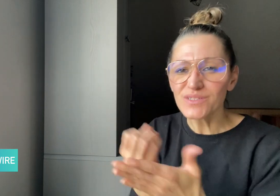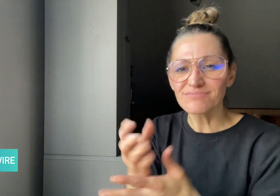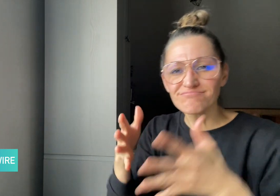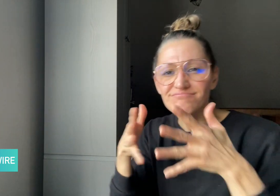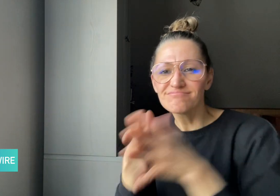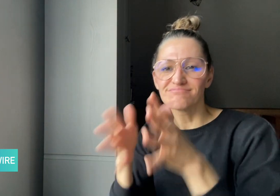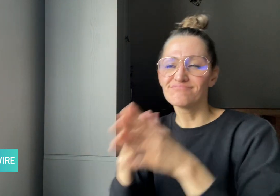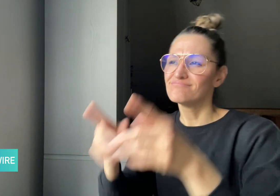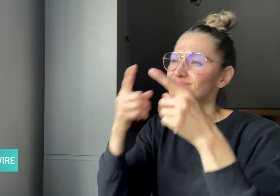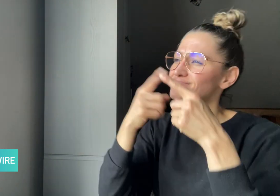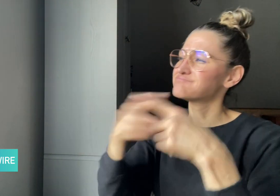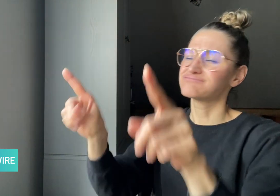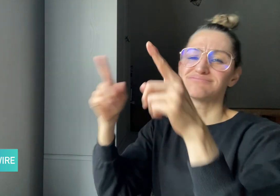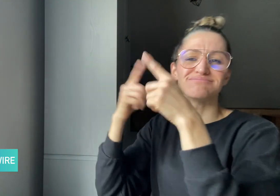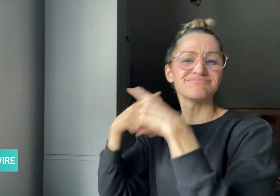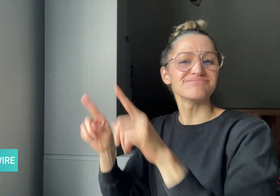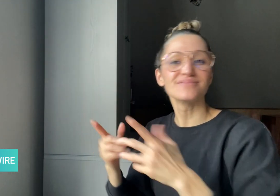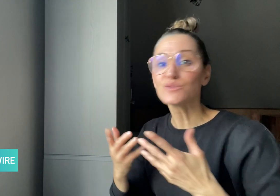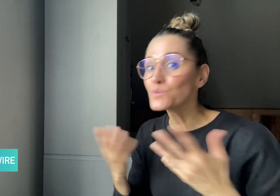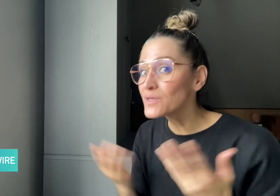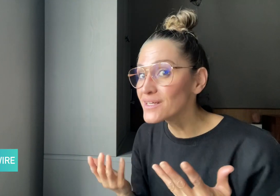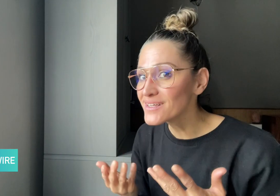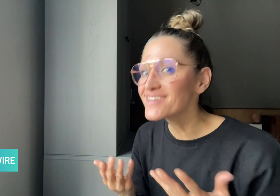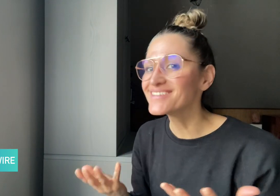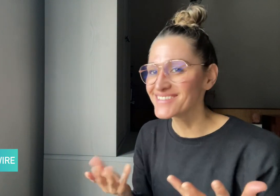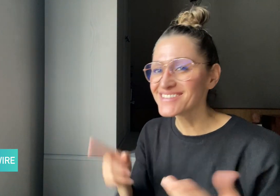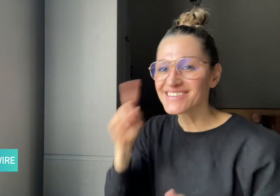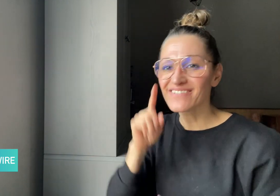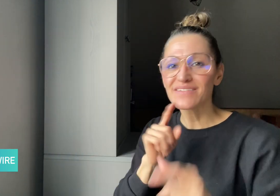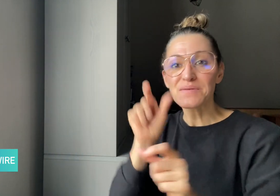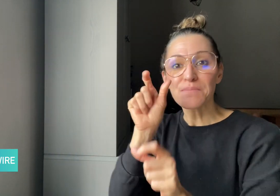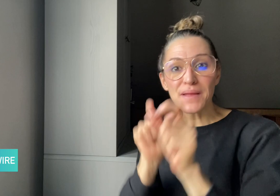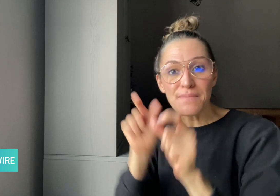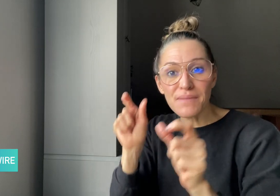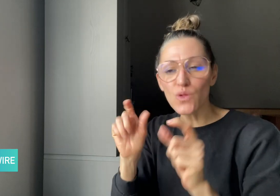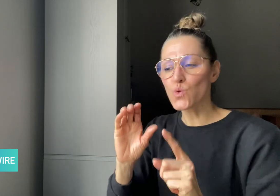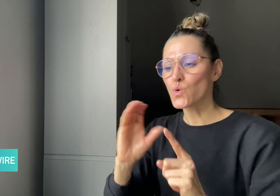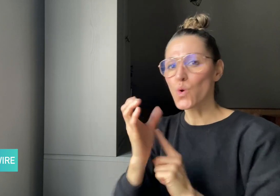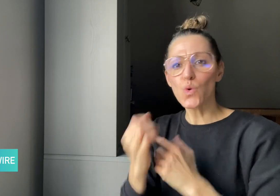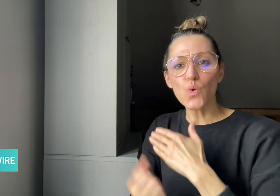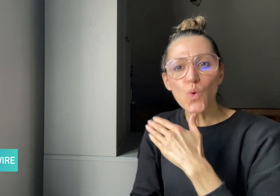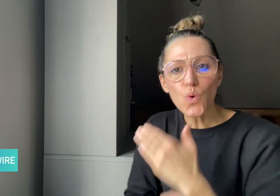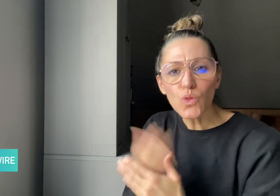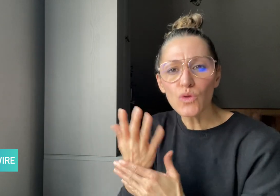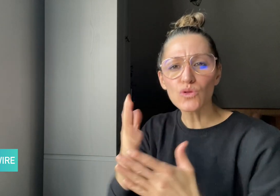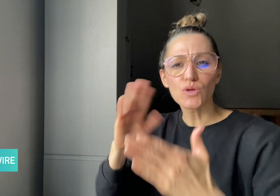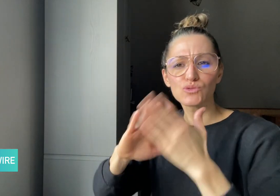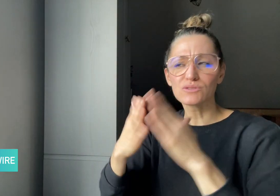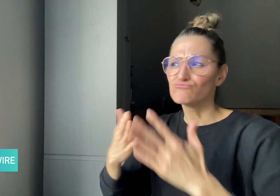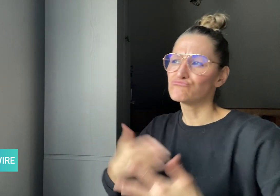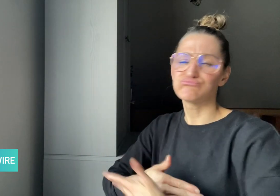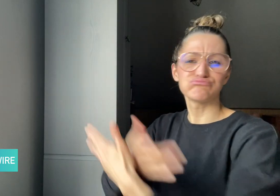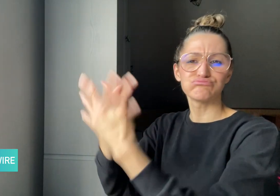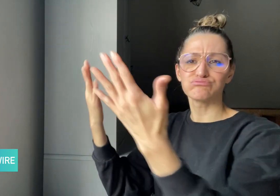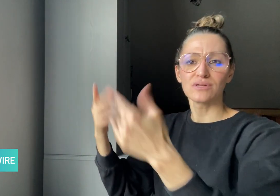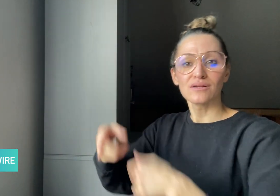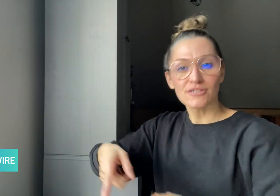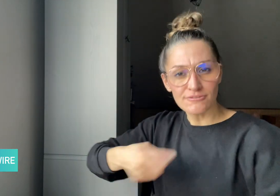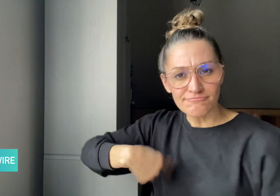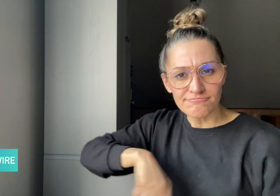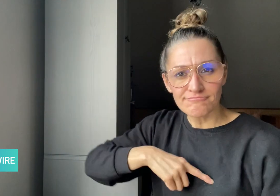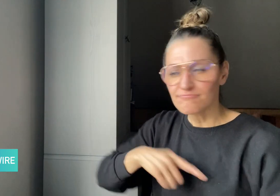about Deaf people, culture, and communities around the world.